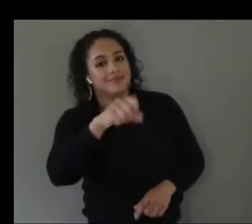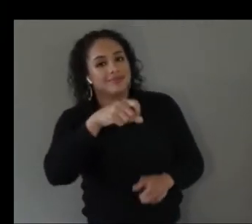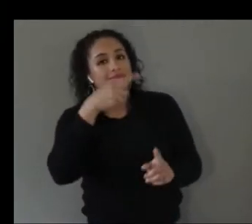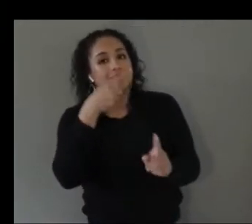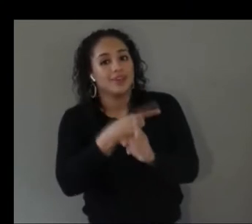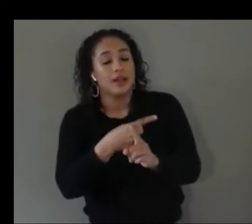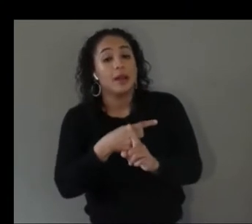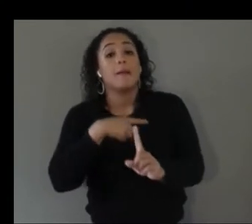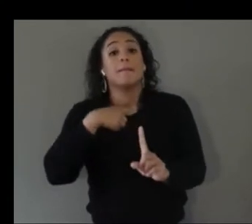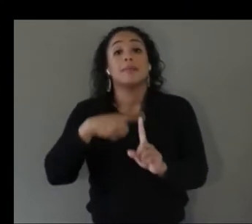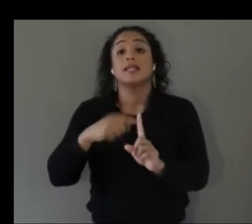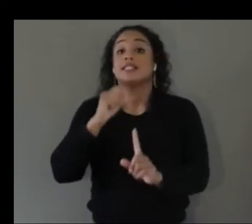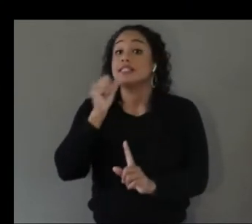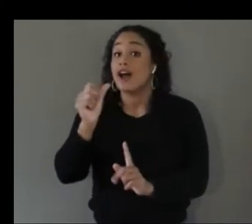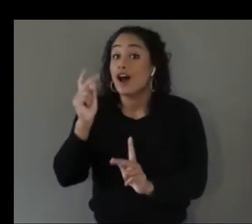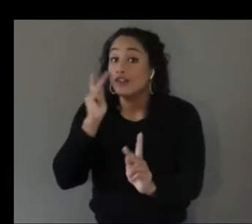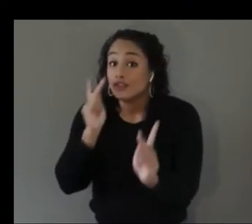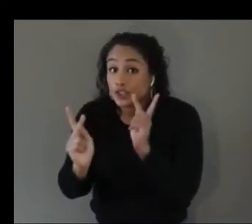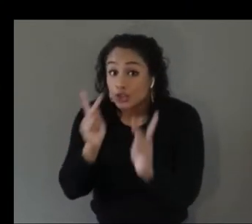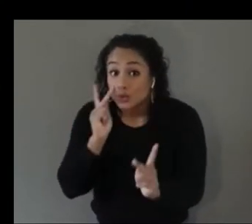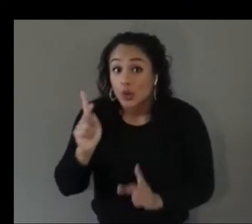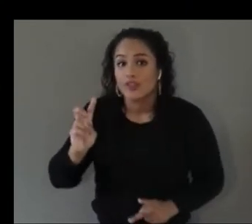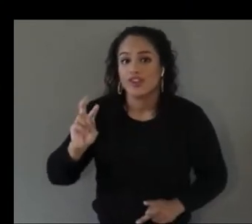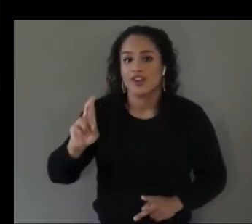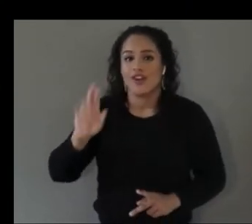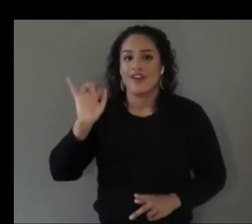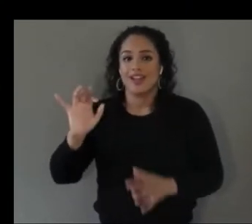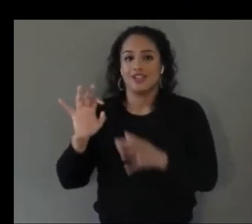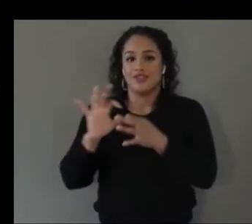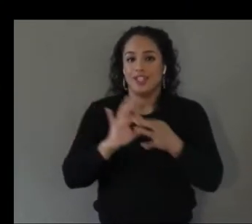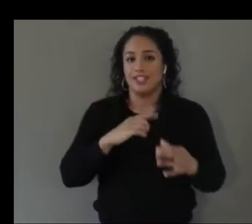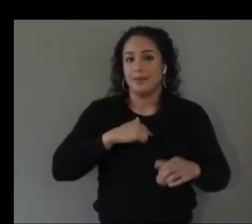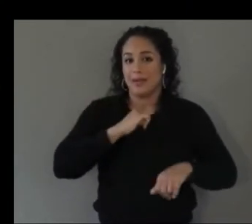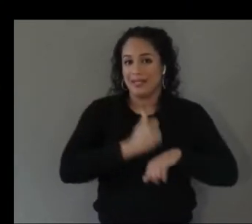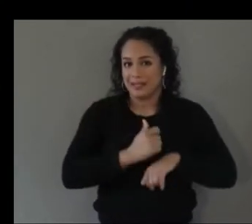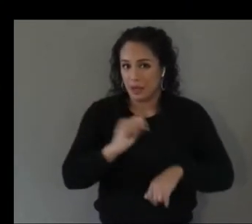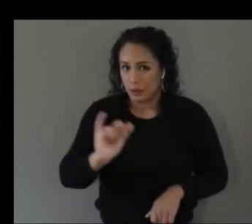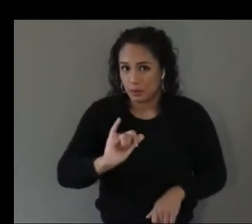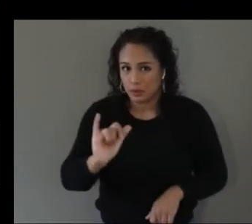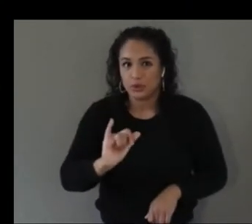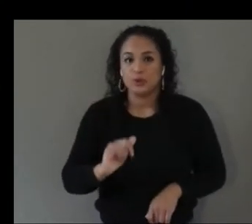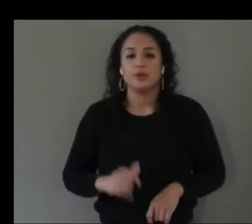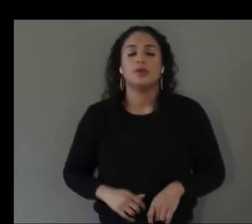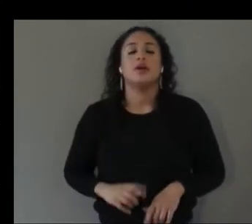at that so that's related to my setup in fact um the first thing that crossed my mind was